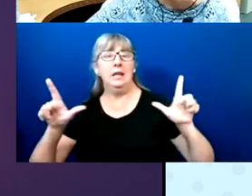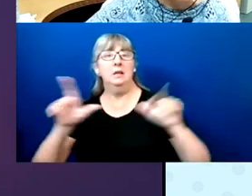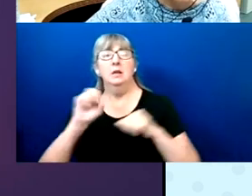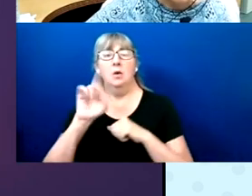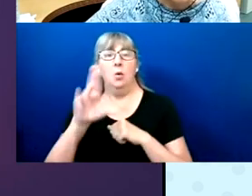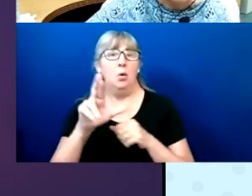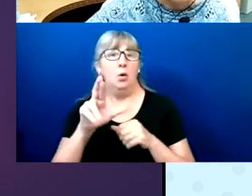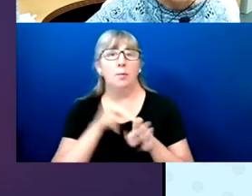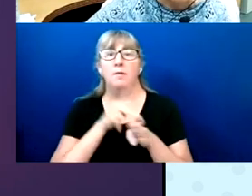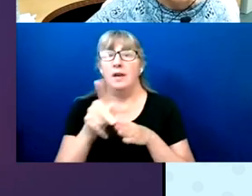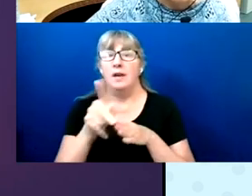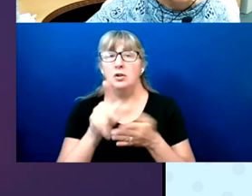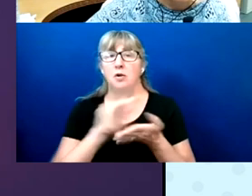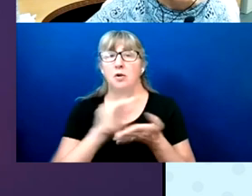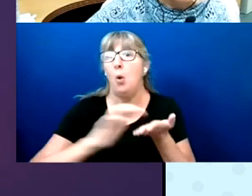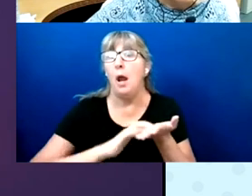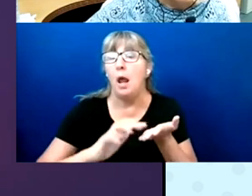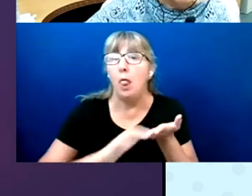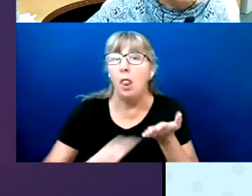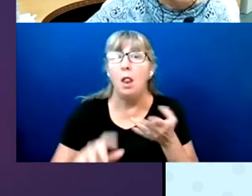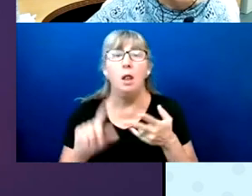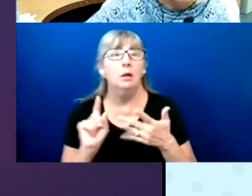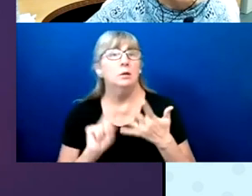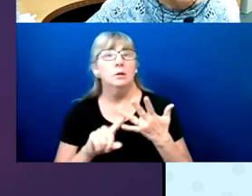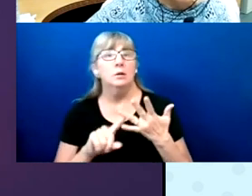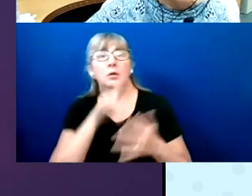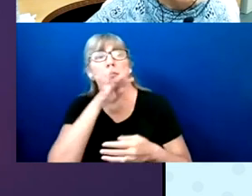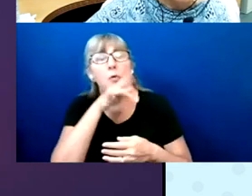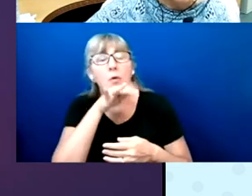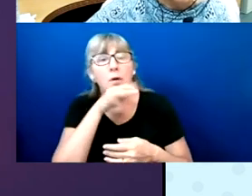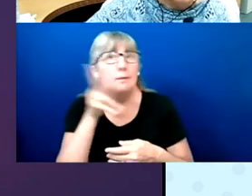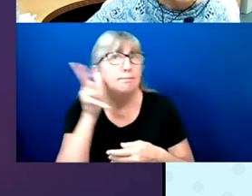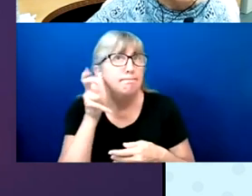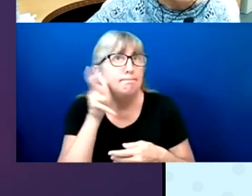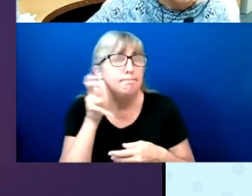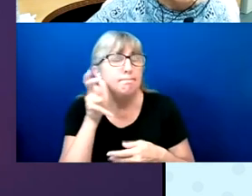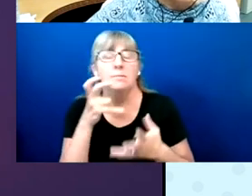Any of those things will work with these systems.